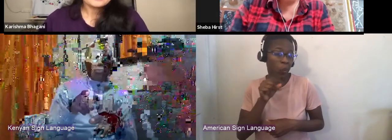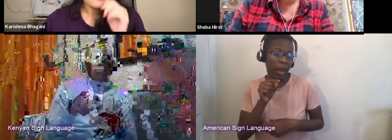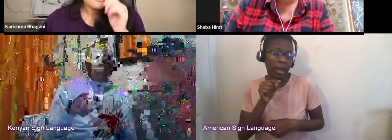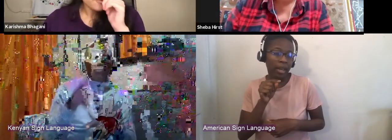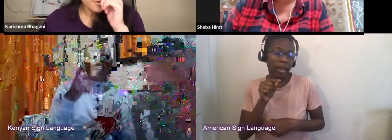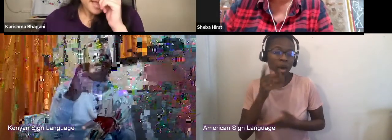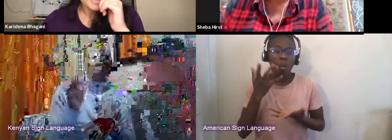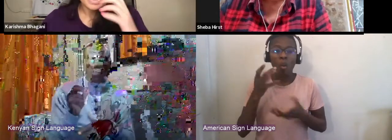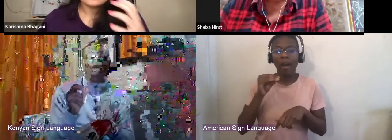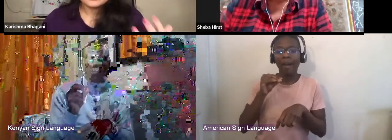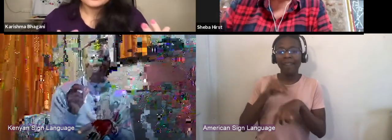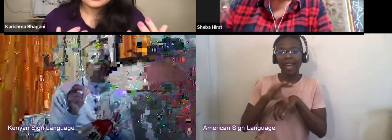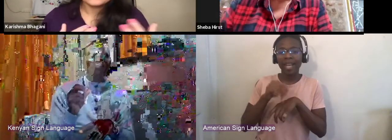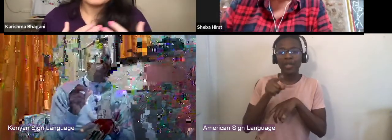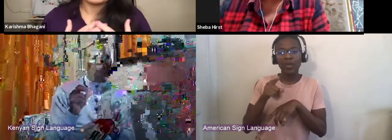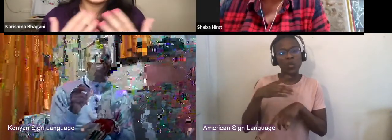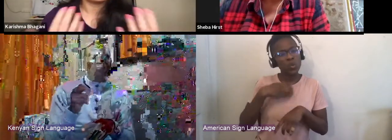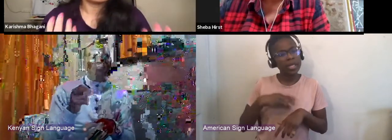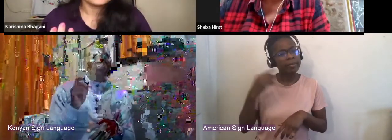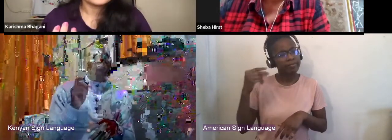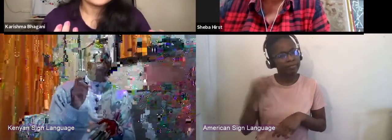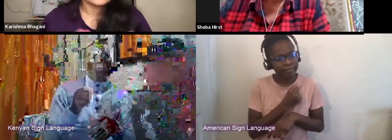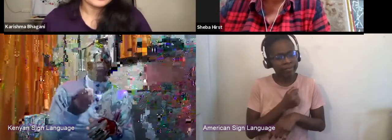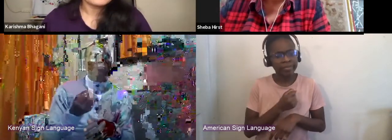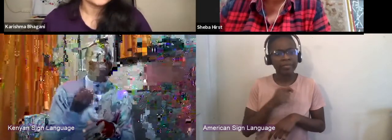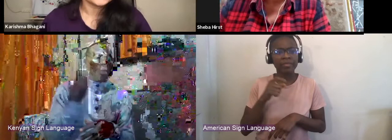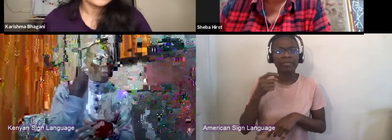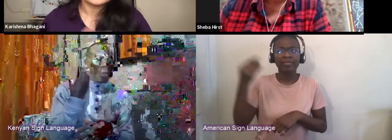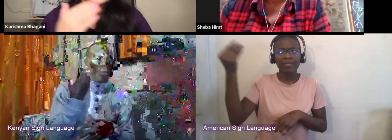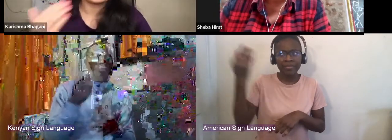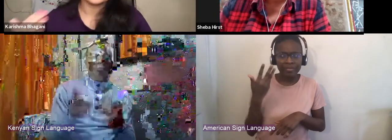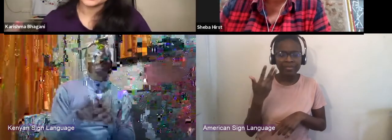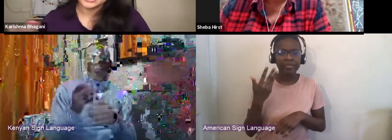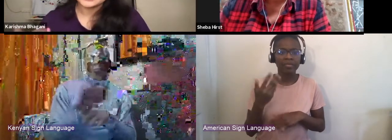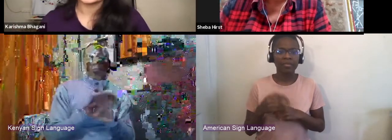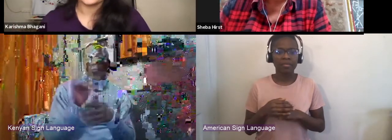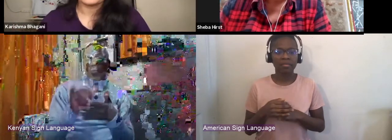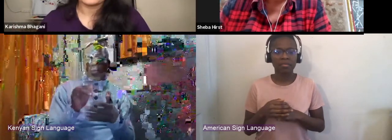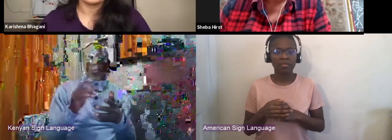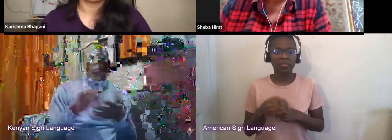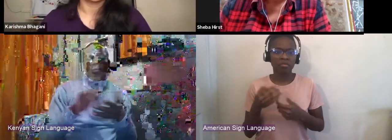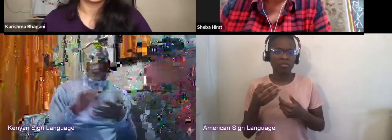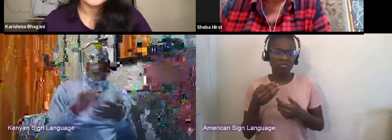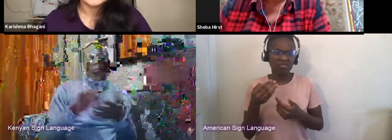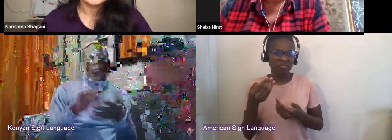And for that, I think it would be really helpful if you're able to share a little bit of your journey as well, from where you started